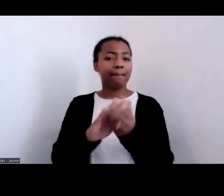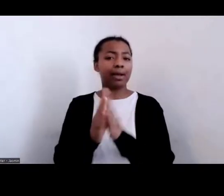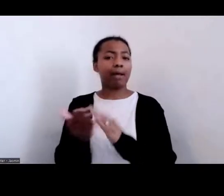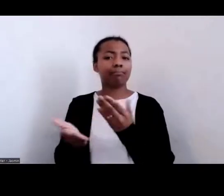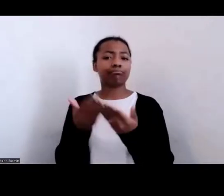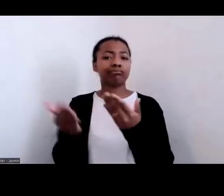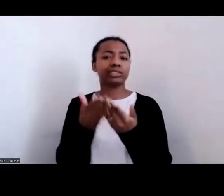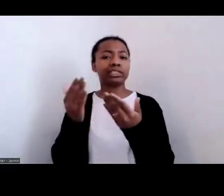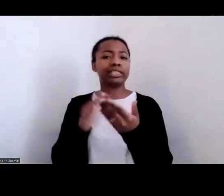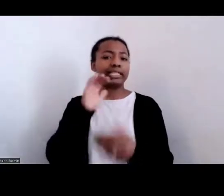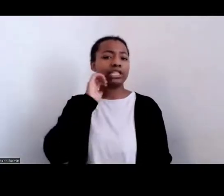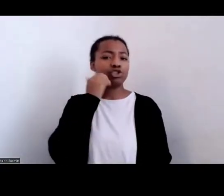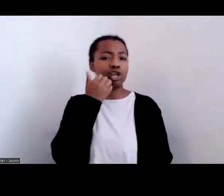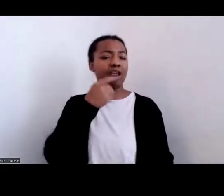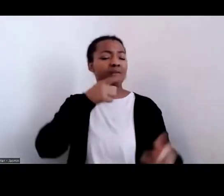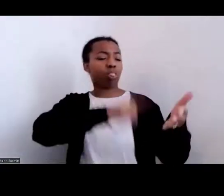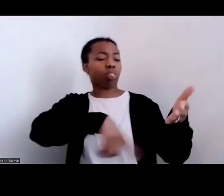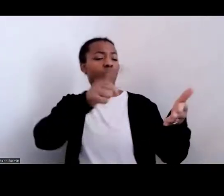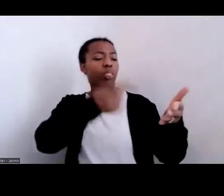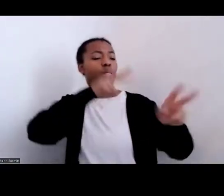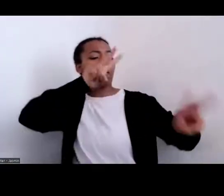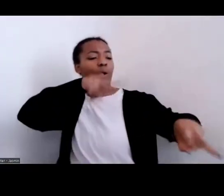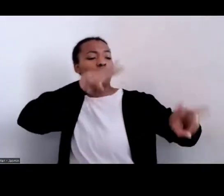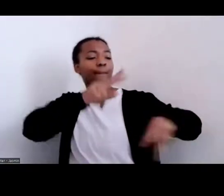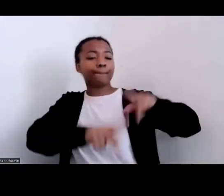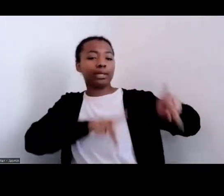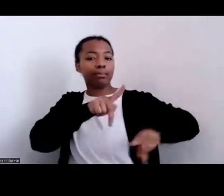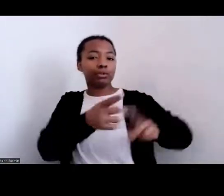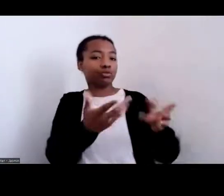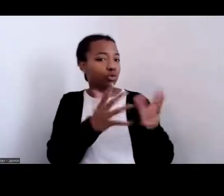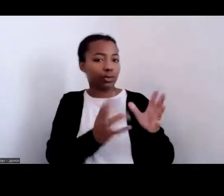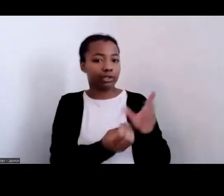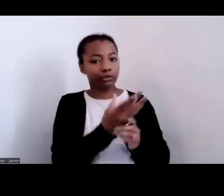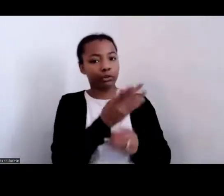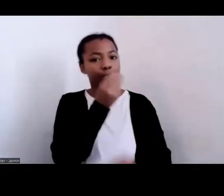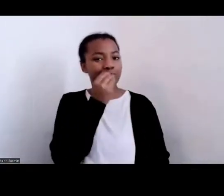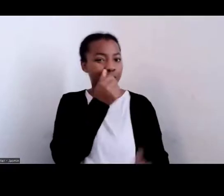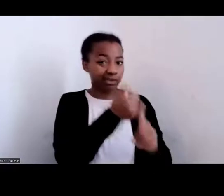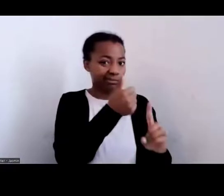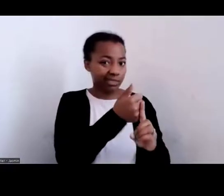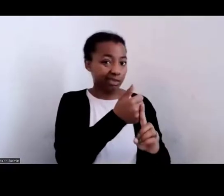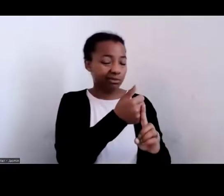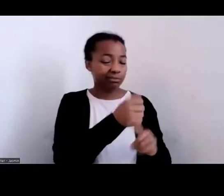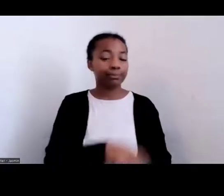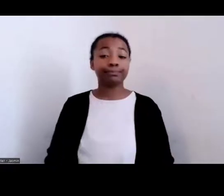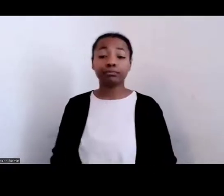to grow their own food. I had this experience during a talk I gave out in California,